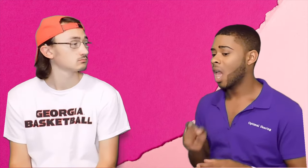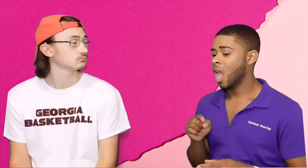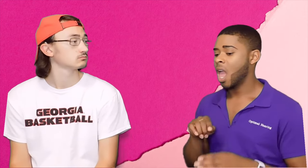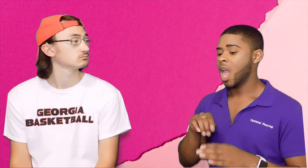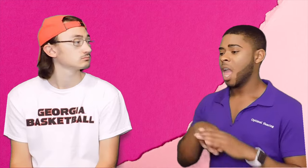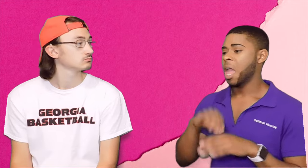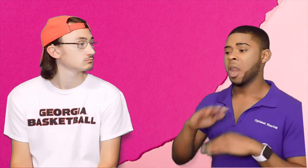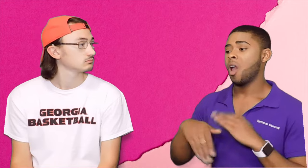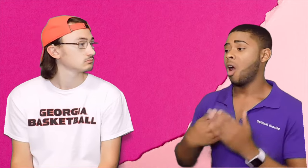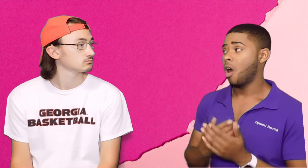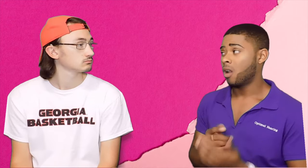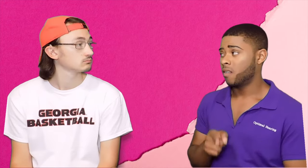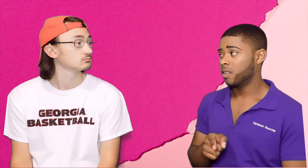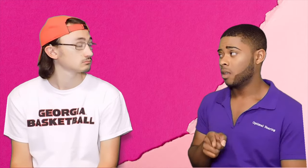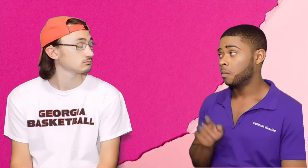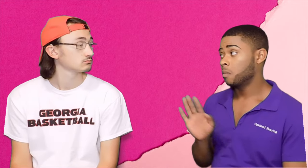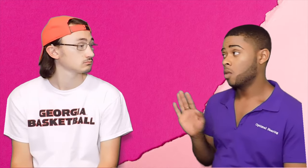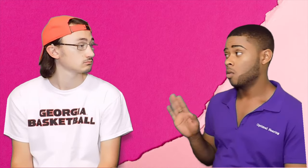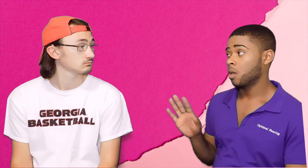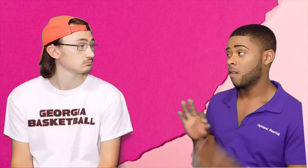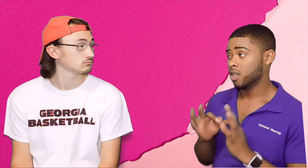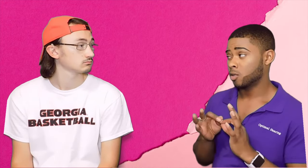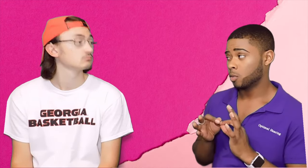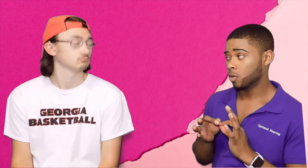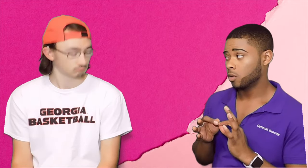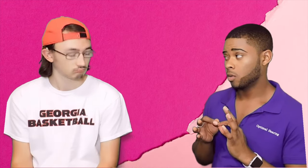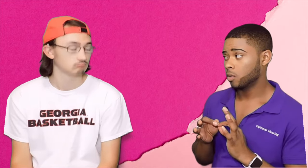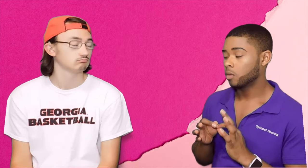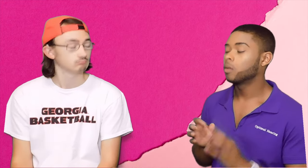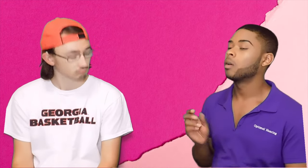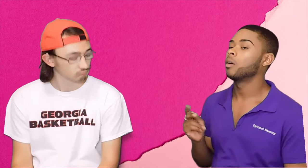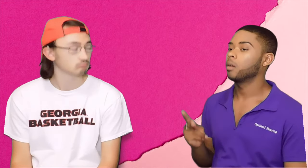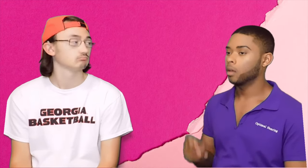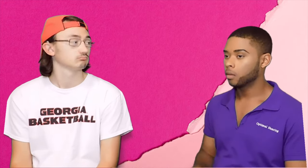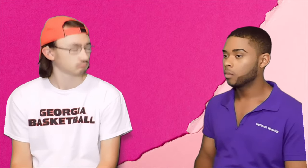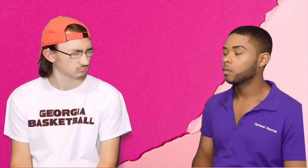Bryce: In all of your classes, you always have an interpreter? Luke: I have an interpreter in all of my classes, yes